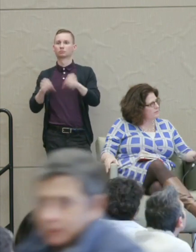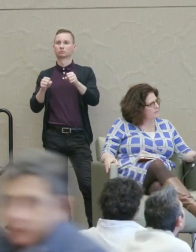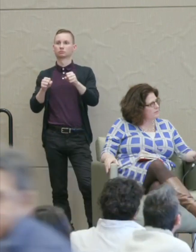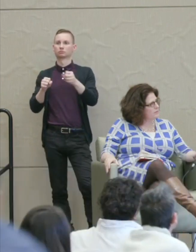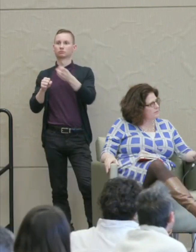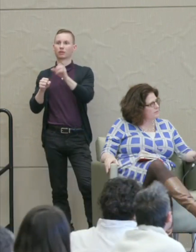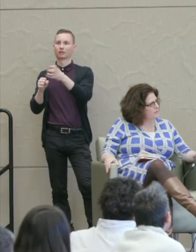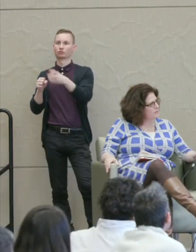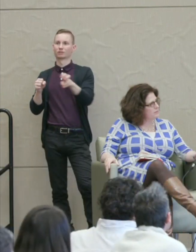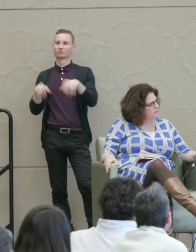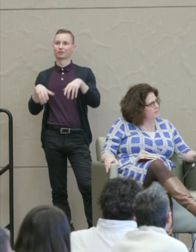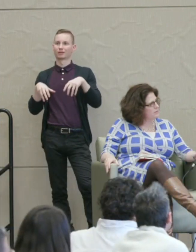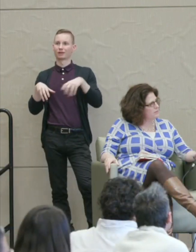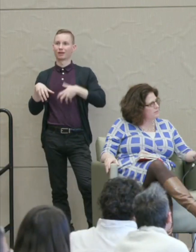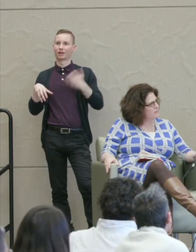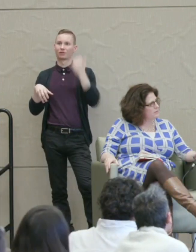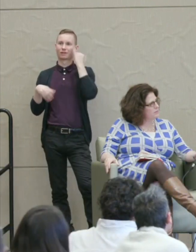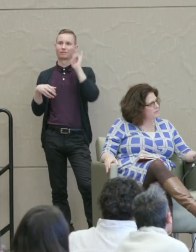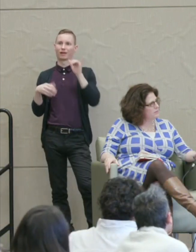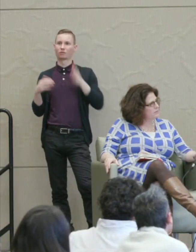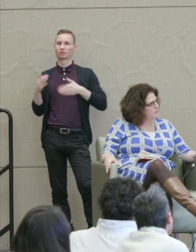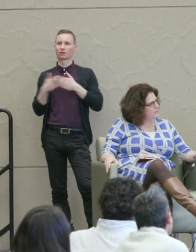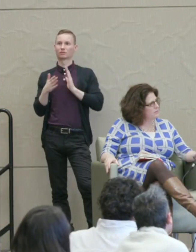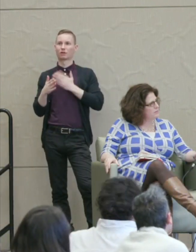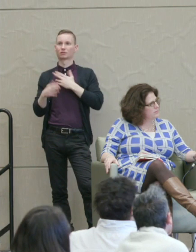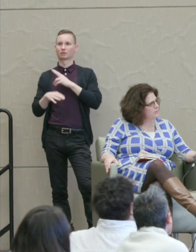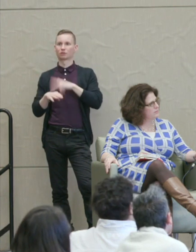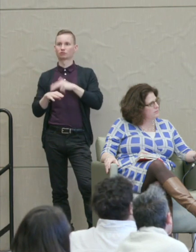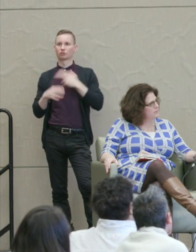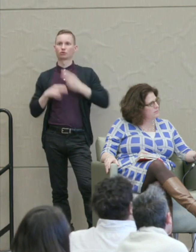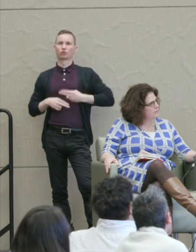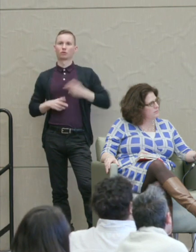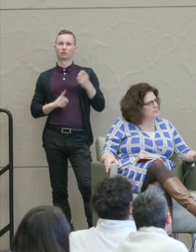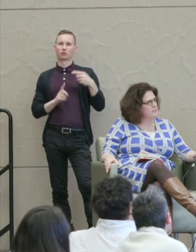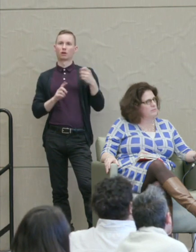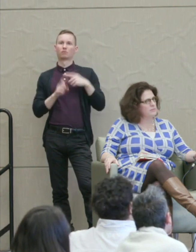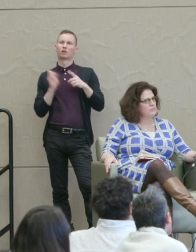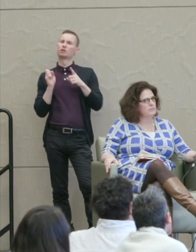anger when it goes against our natural human impulses. I think you've answered some of those.